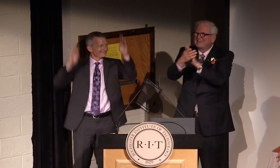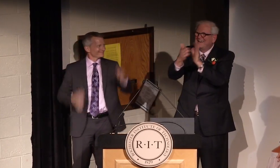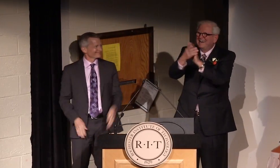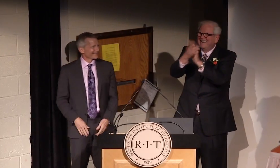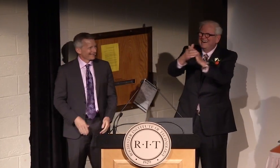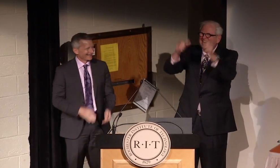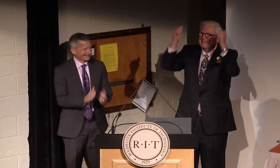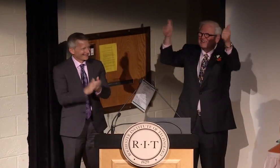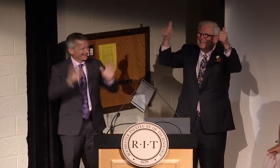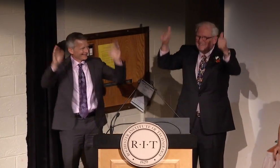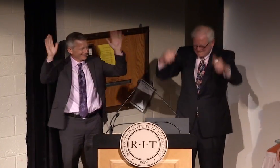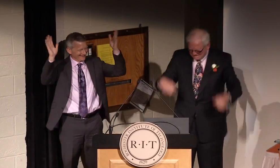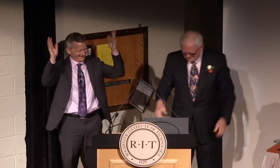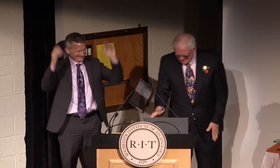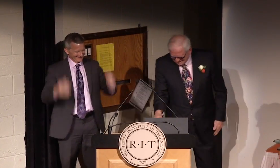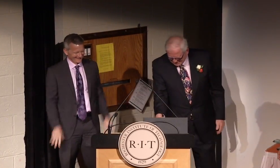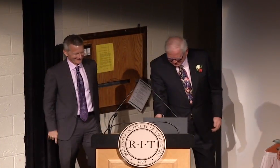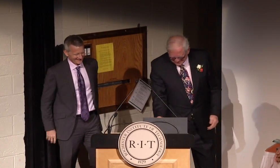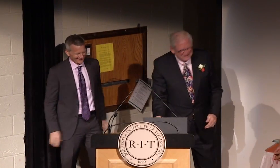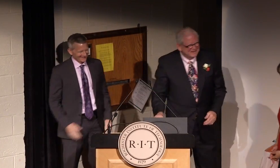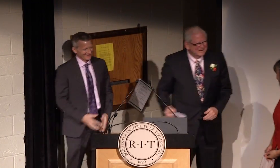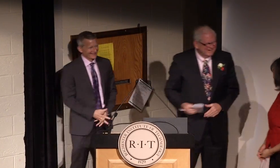One more time with the innovation sign.